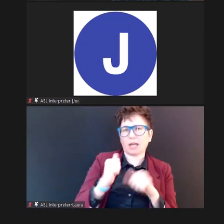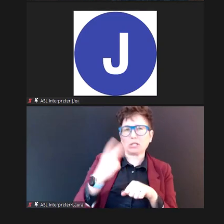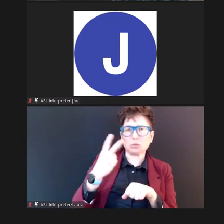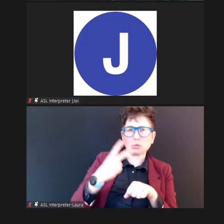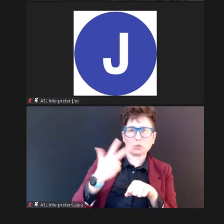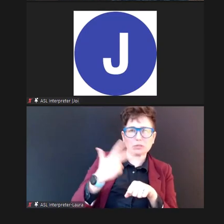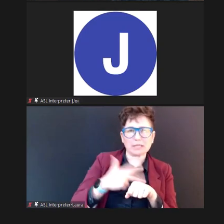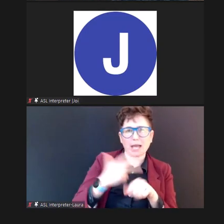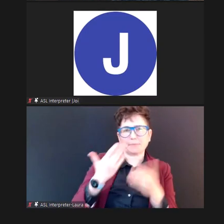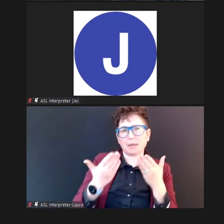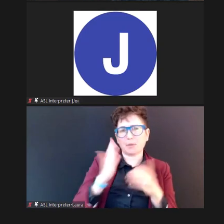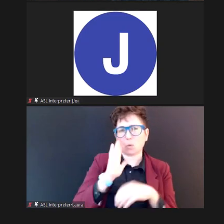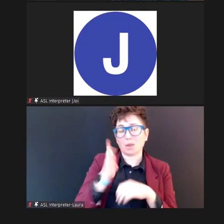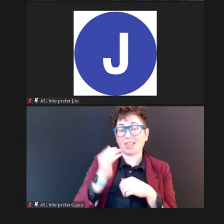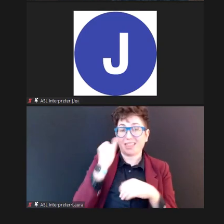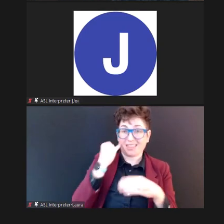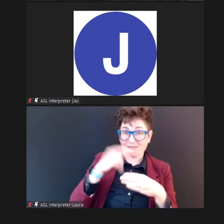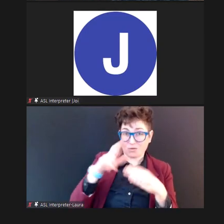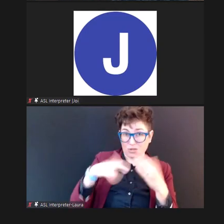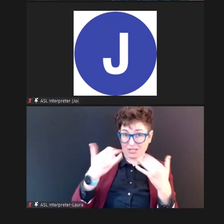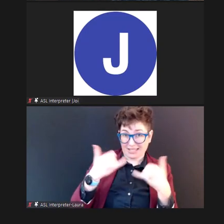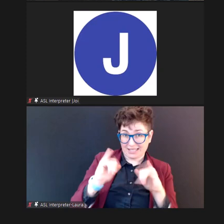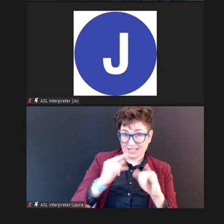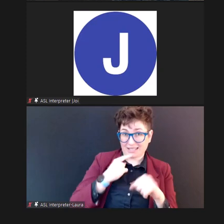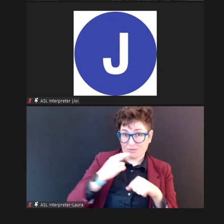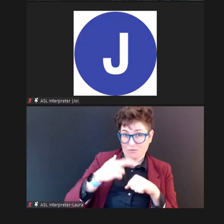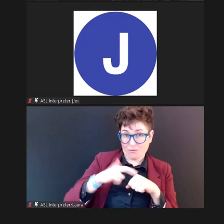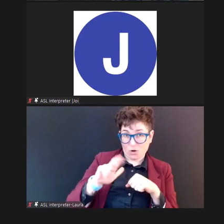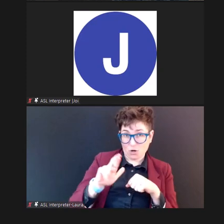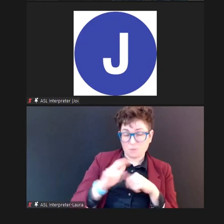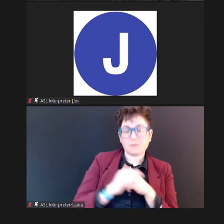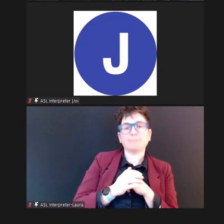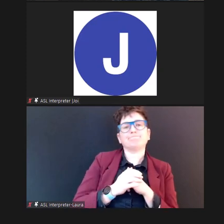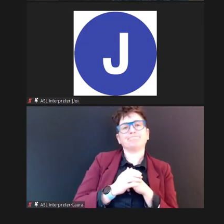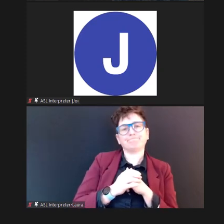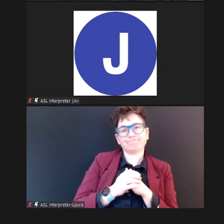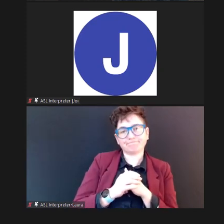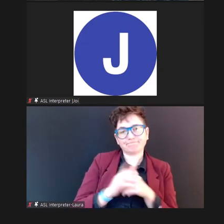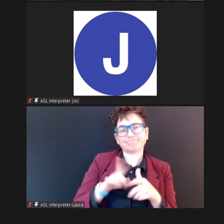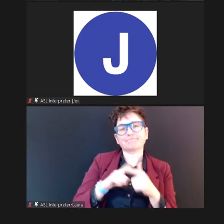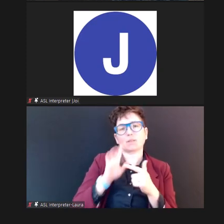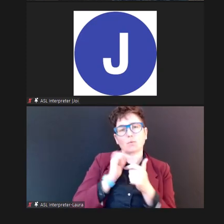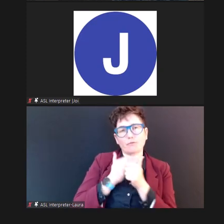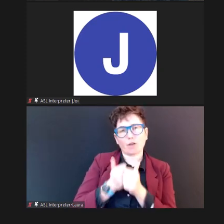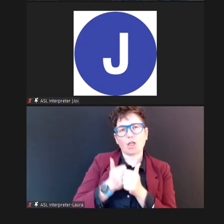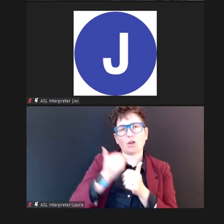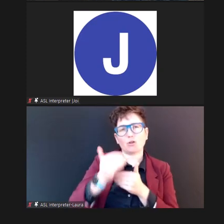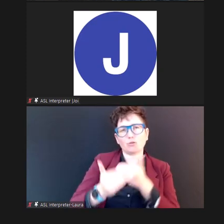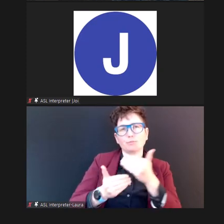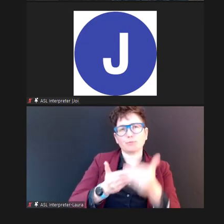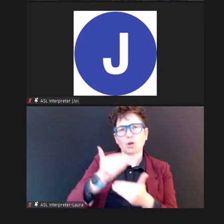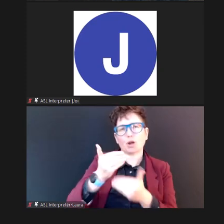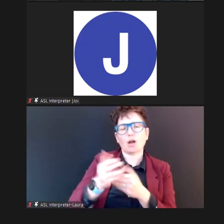Then, I'm going to follow our protocol, and come back in two weeks, and rescreen that child.